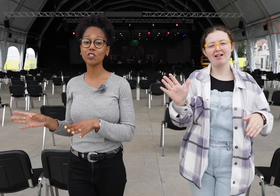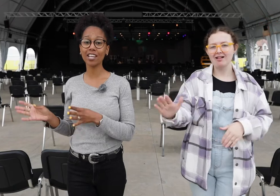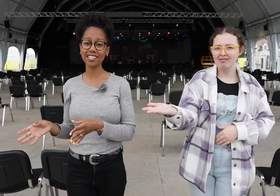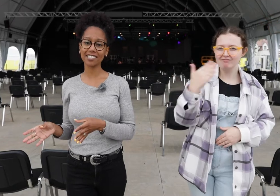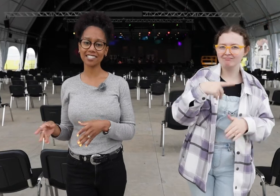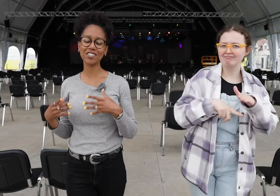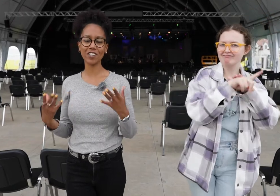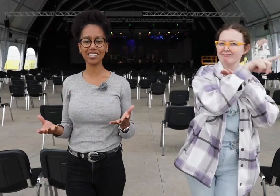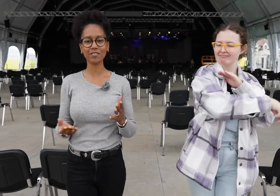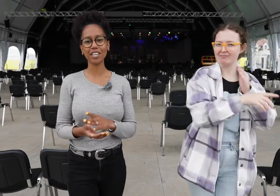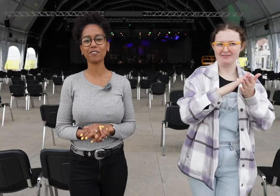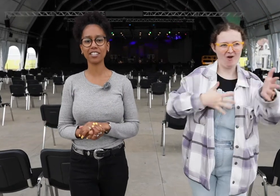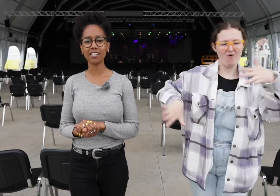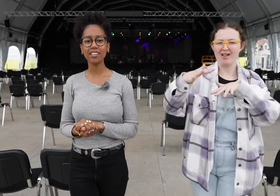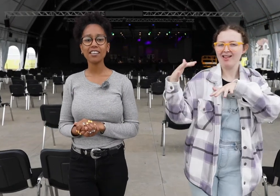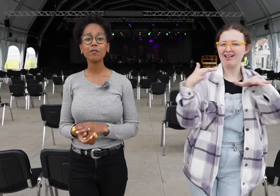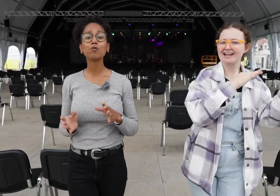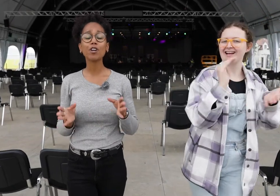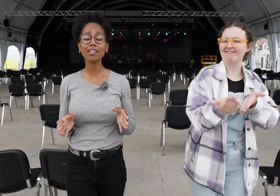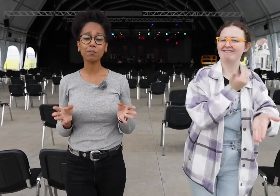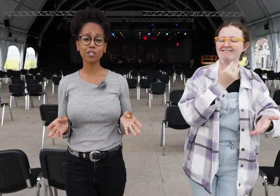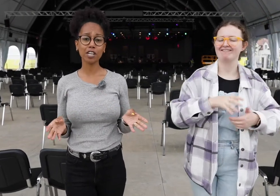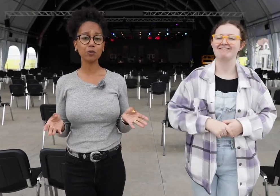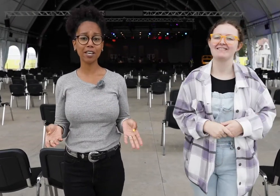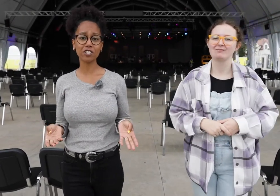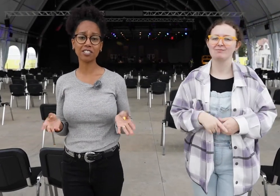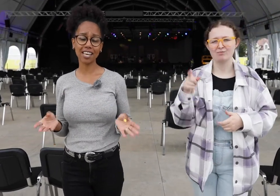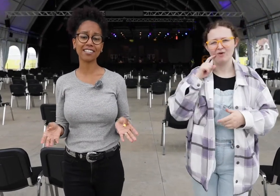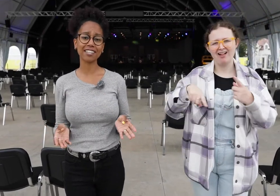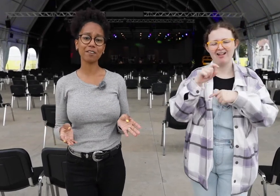to an exit so you can leave safely. They will really appreciate your patience at this time.